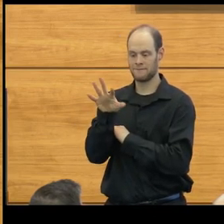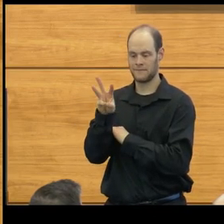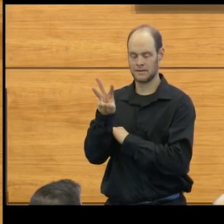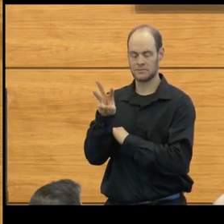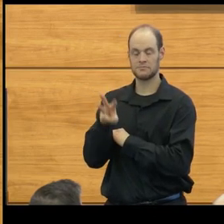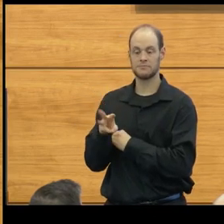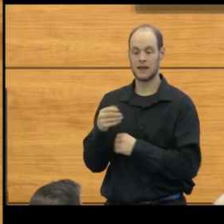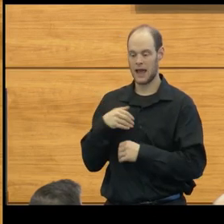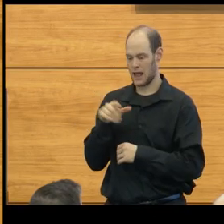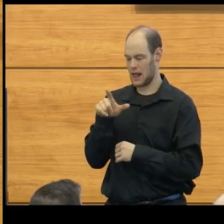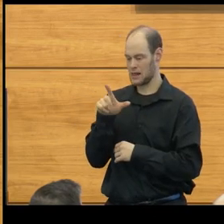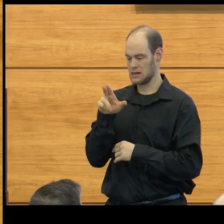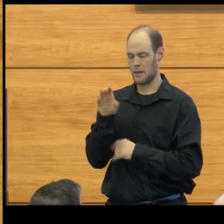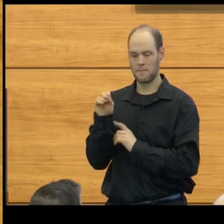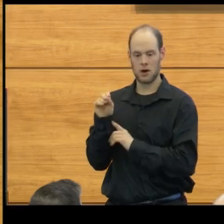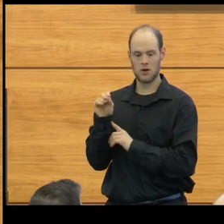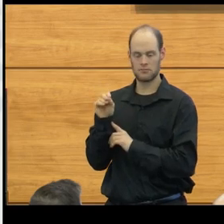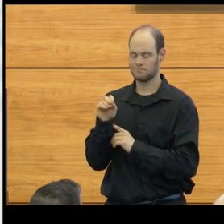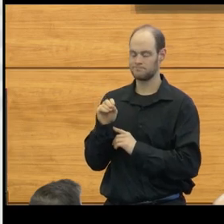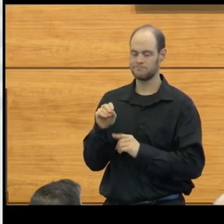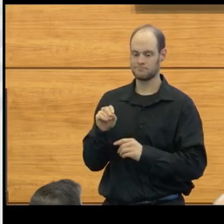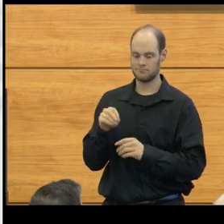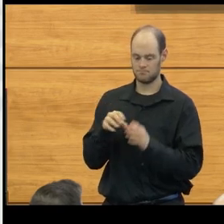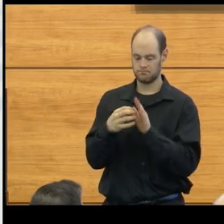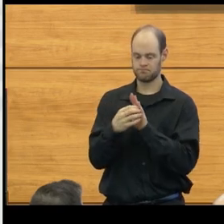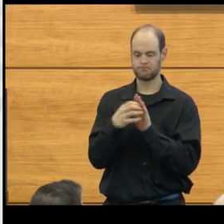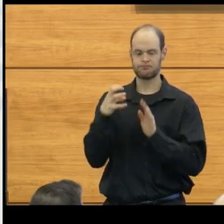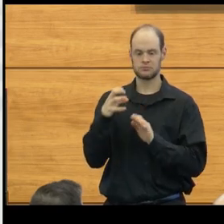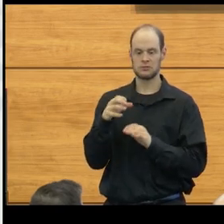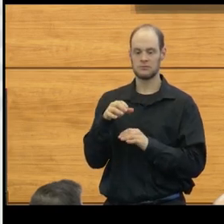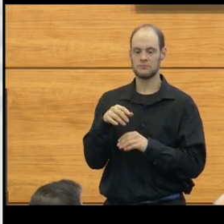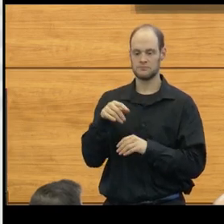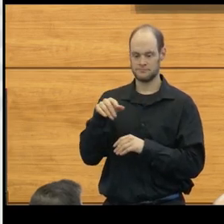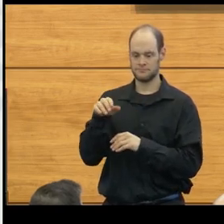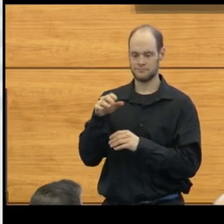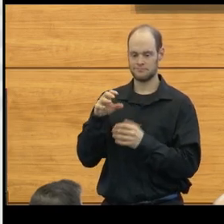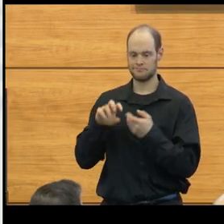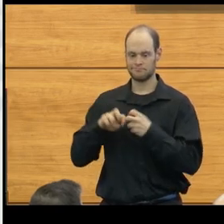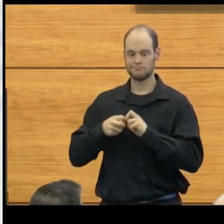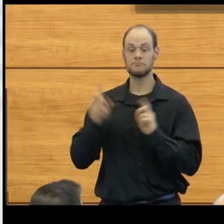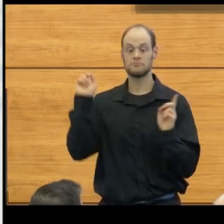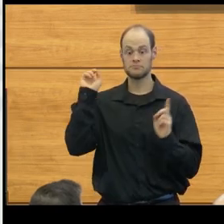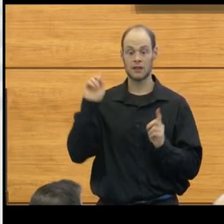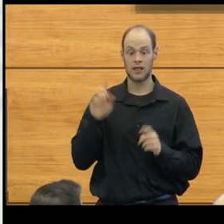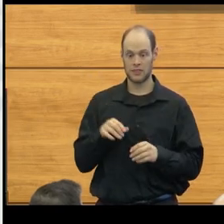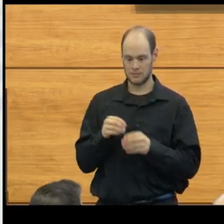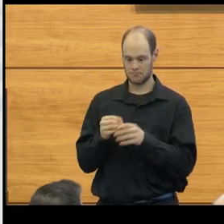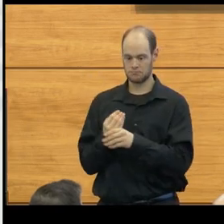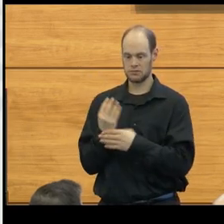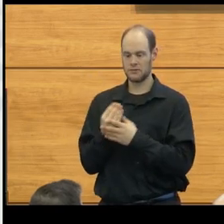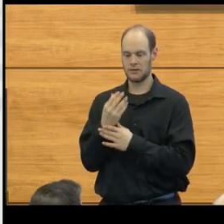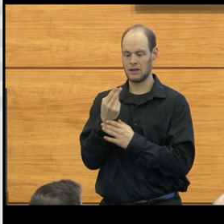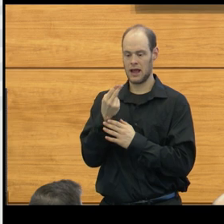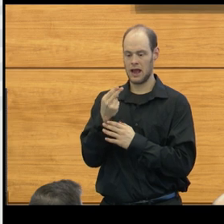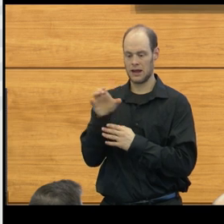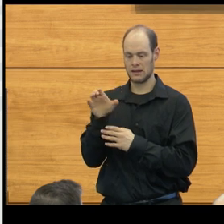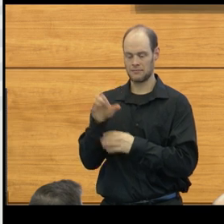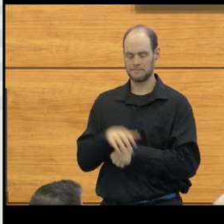He had a lumbo, a lumbar, excuse me, myelomeningocele. And as a result of that, developed hydrocephalus.